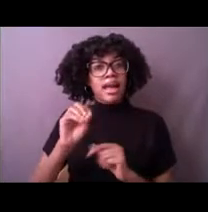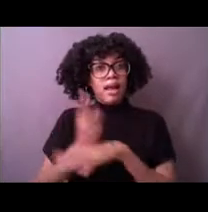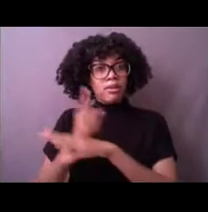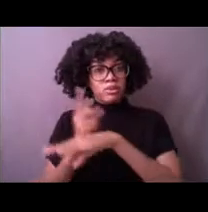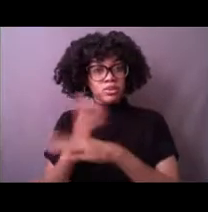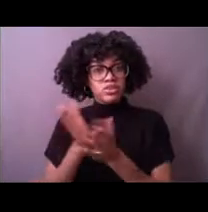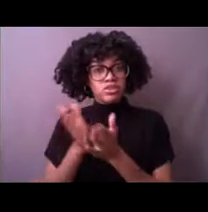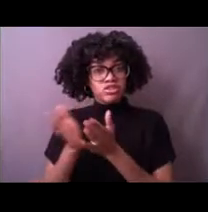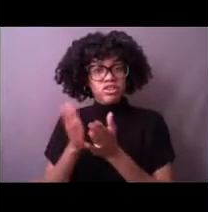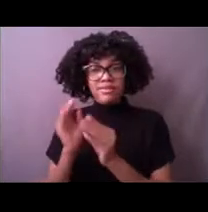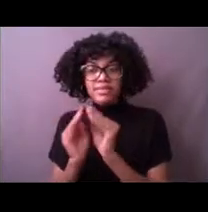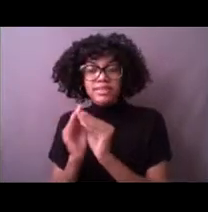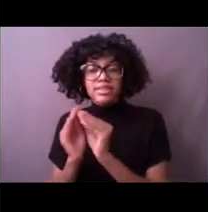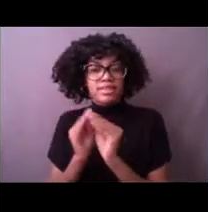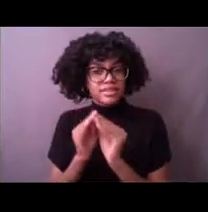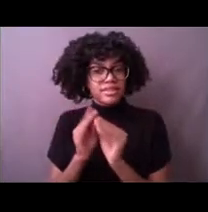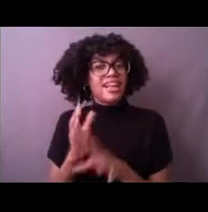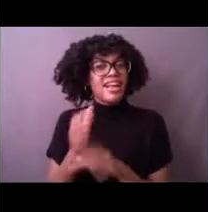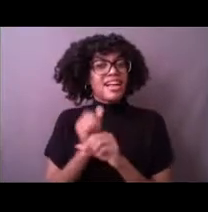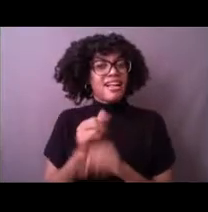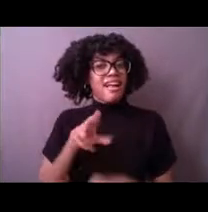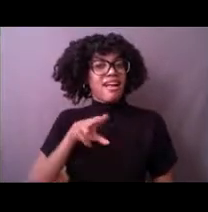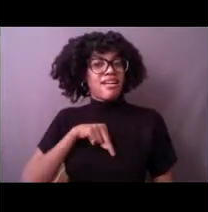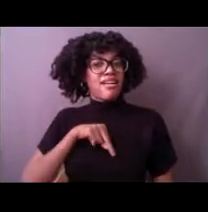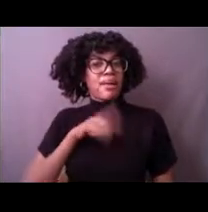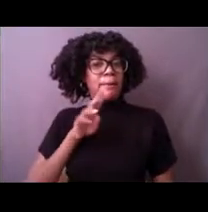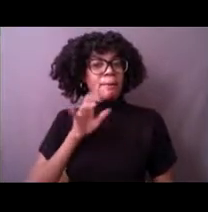So you can do very, very exciting things in NOAA.